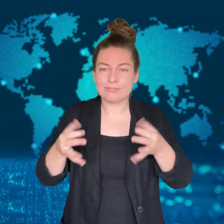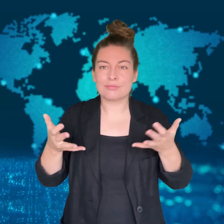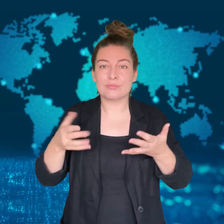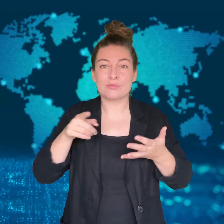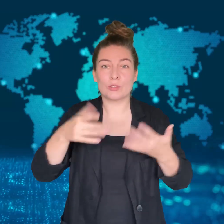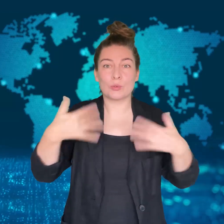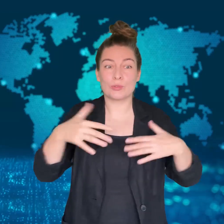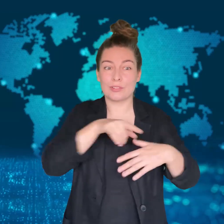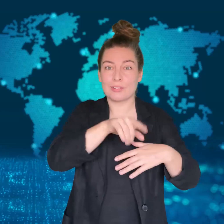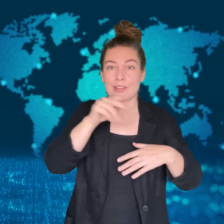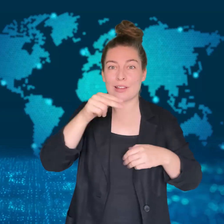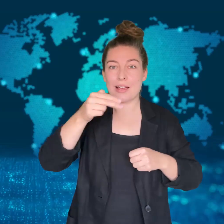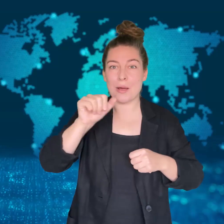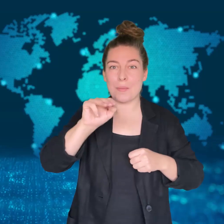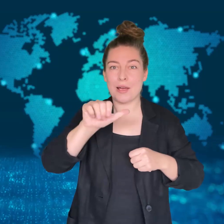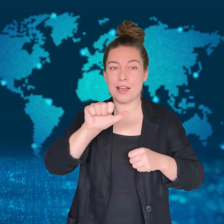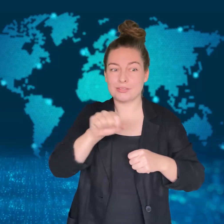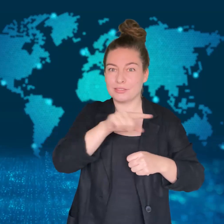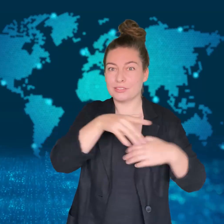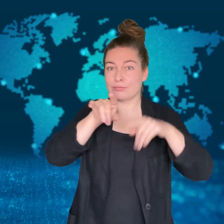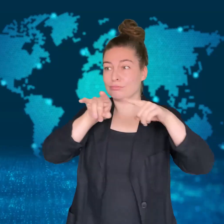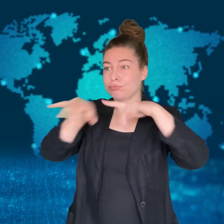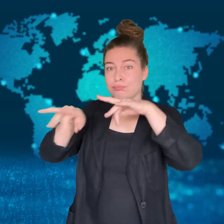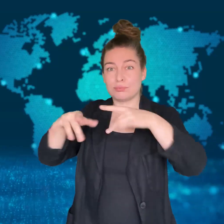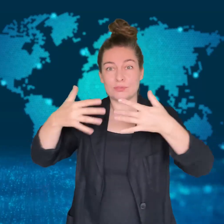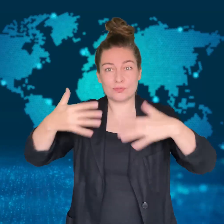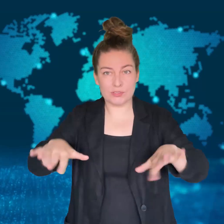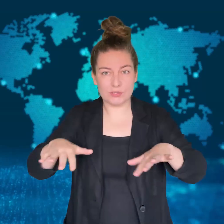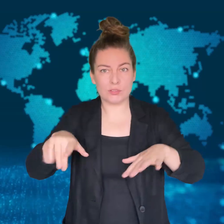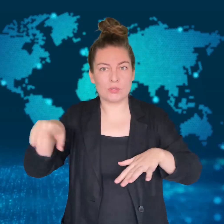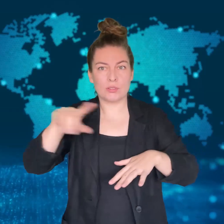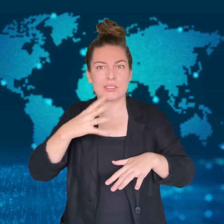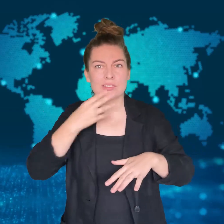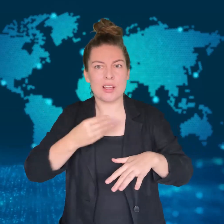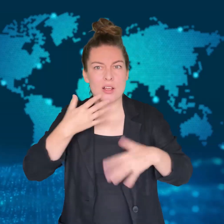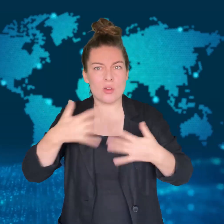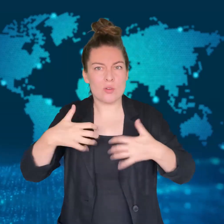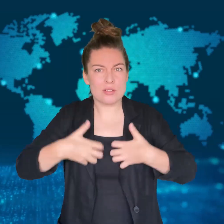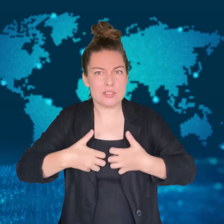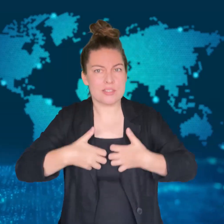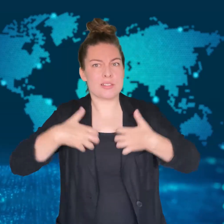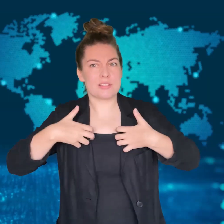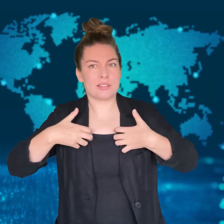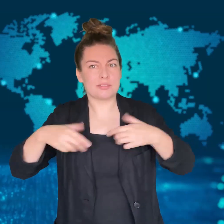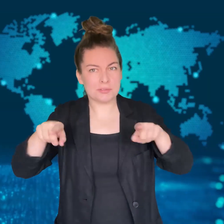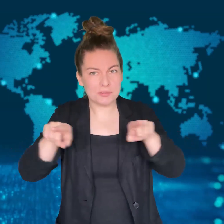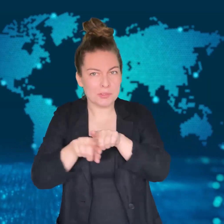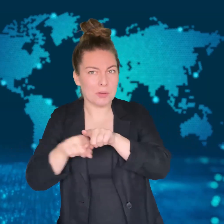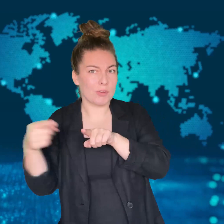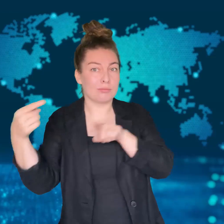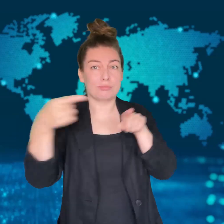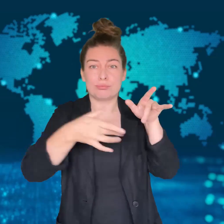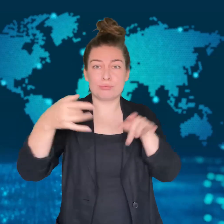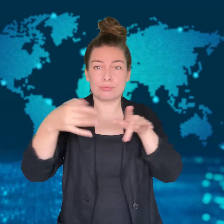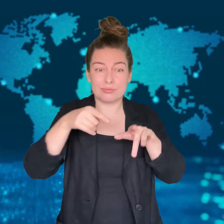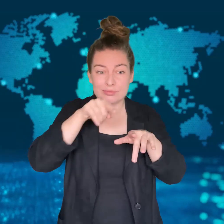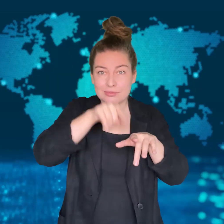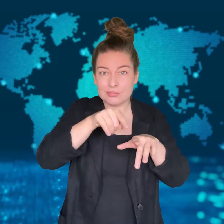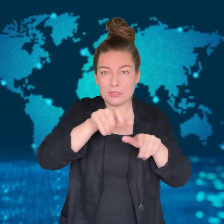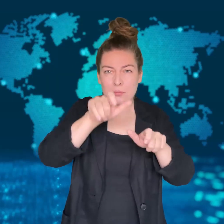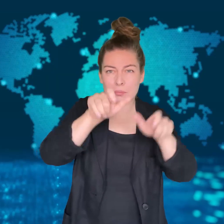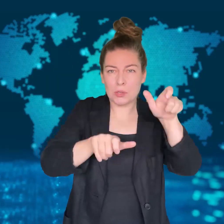killed more than 2,200 people.